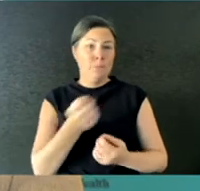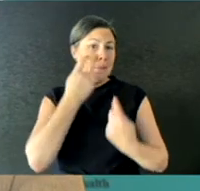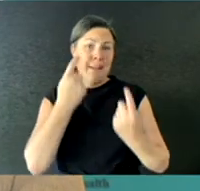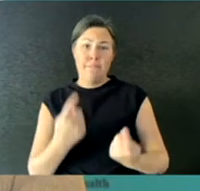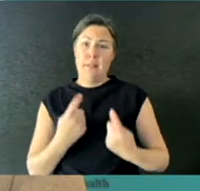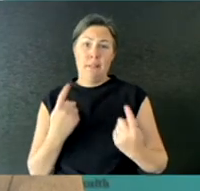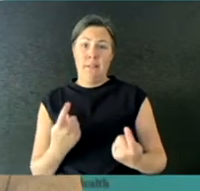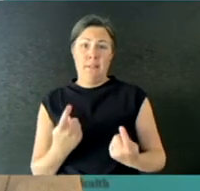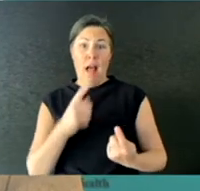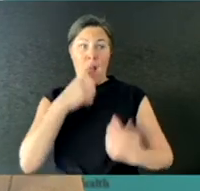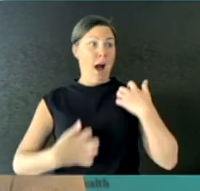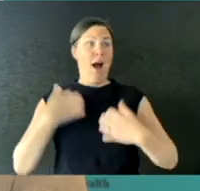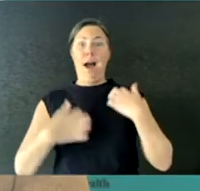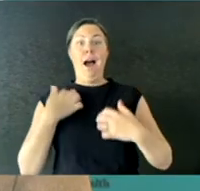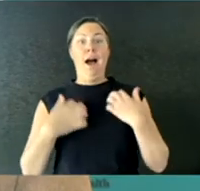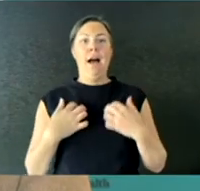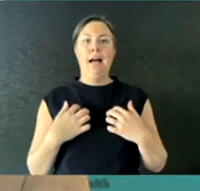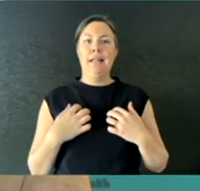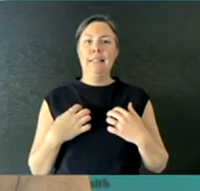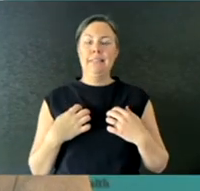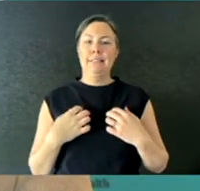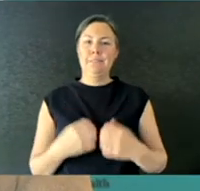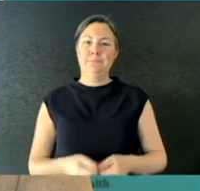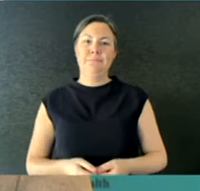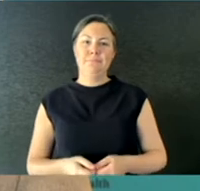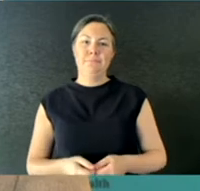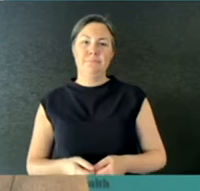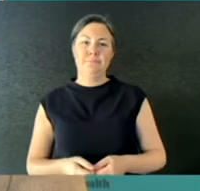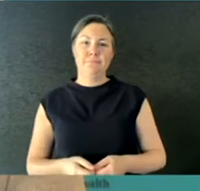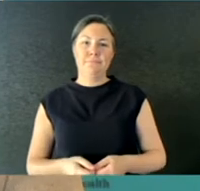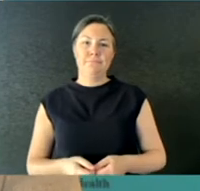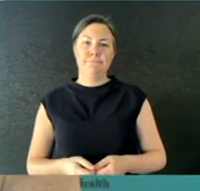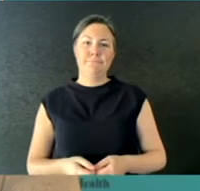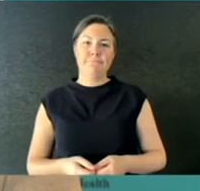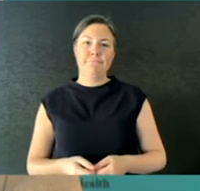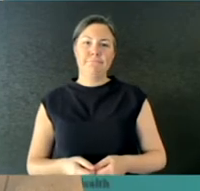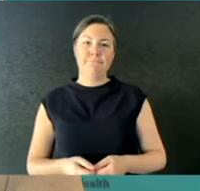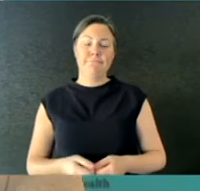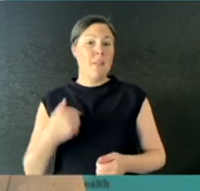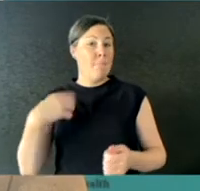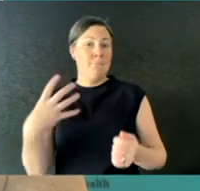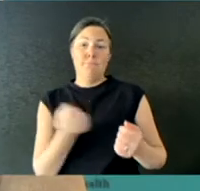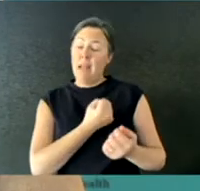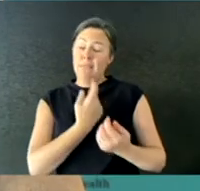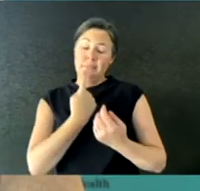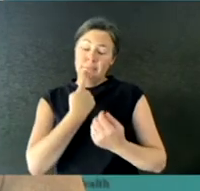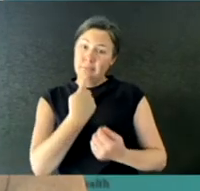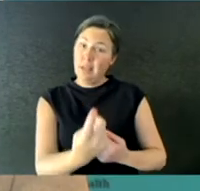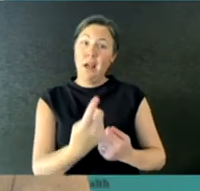And that is simply to say that the effort that Victorians have gone to so far, the incredible